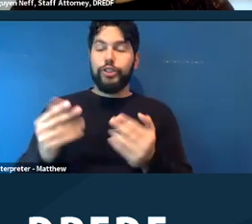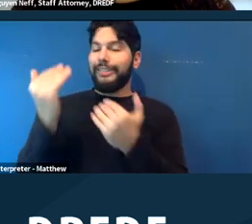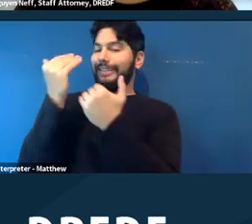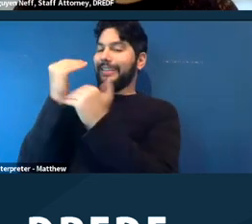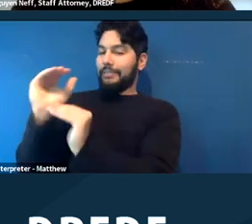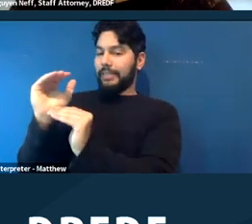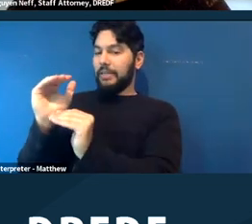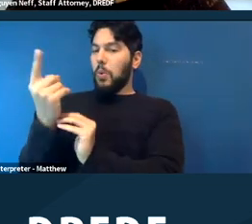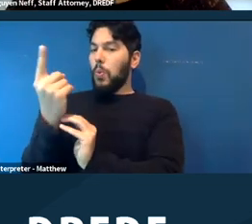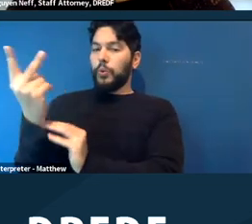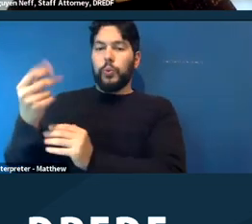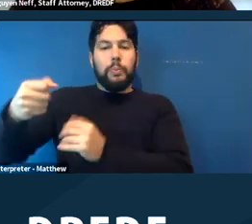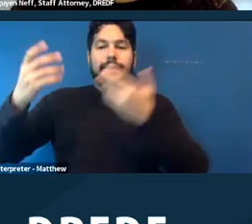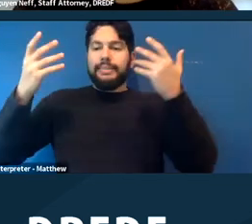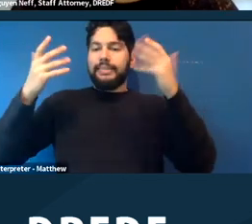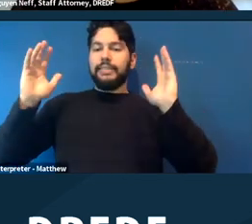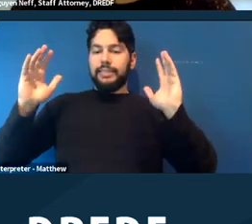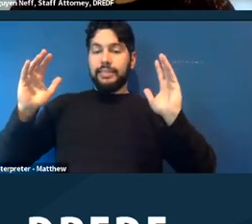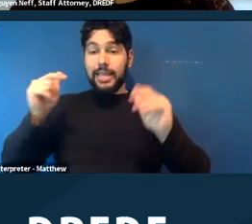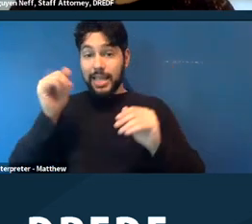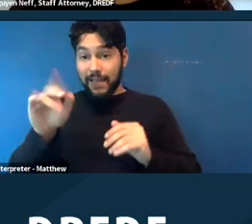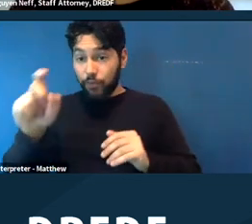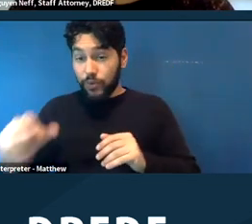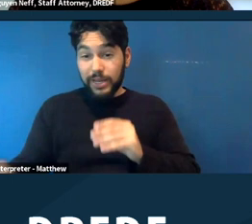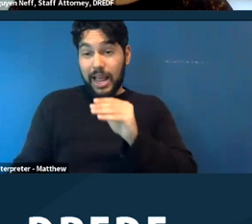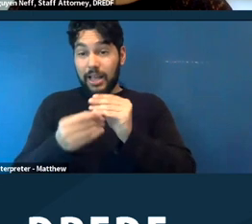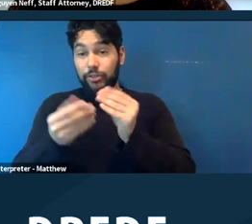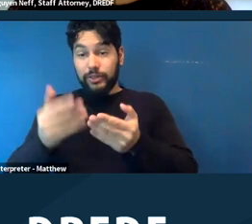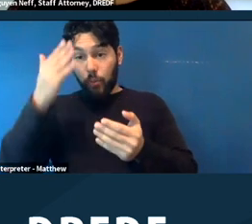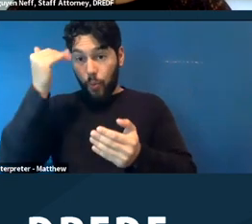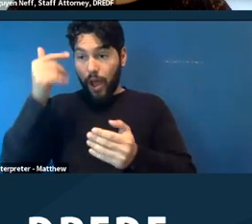one or two bags. If you need additional items because of your disability, certain